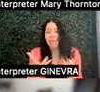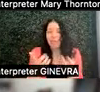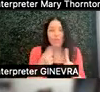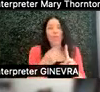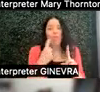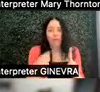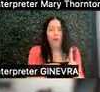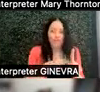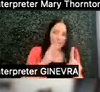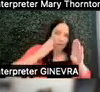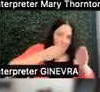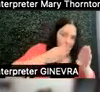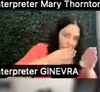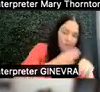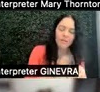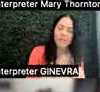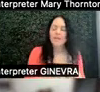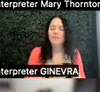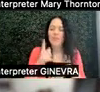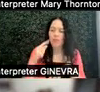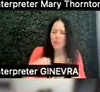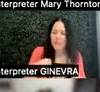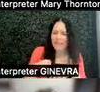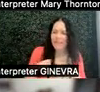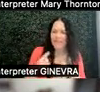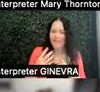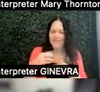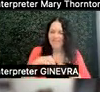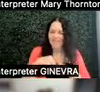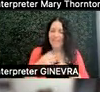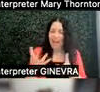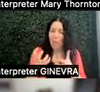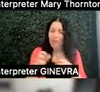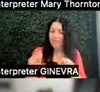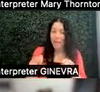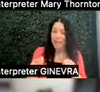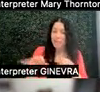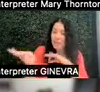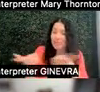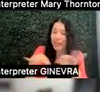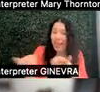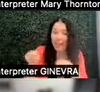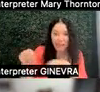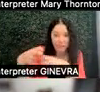And so I think, for me, part of what was happening was I wanted to be able to explain it, and say,